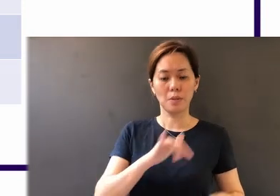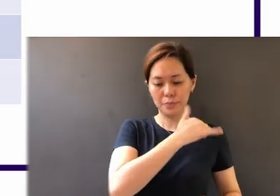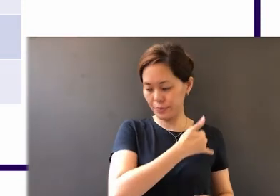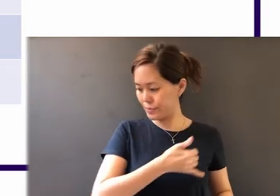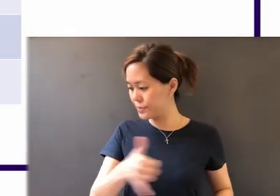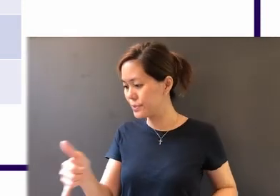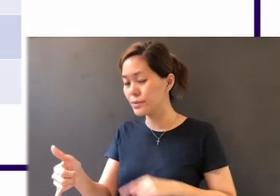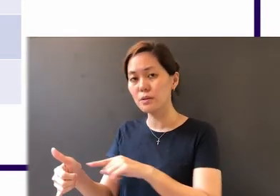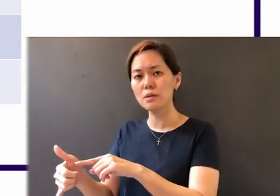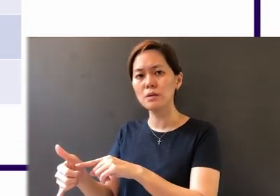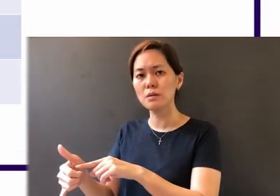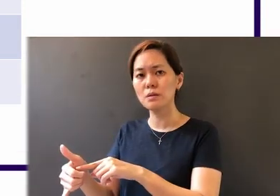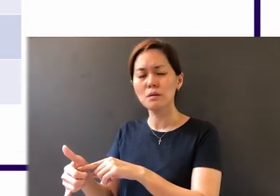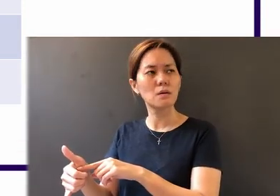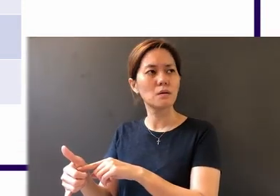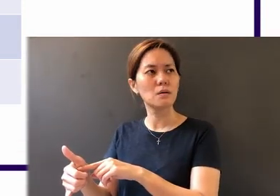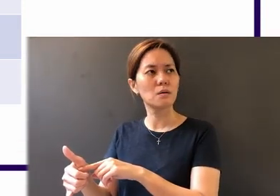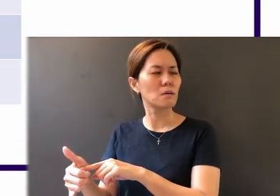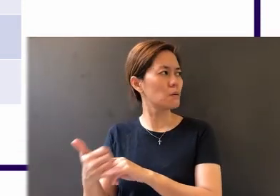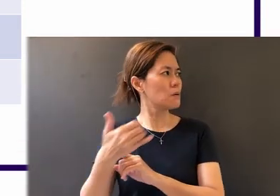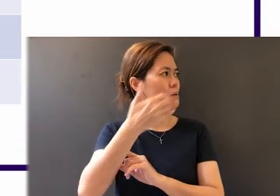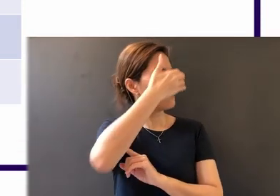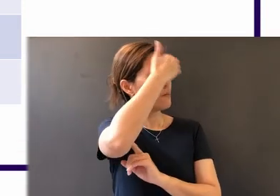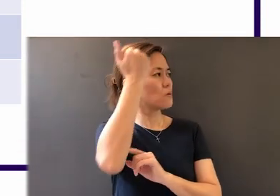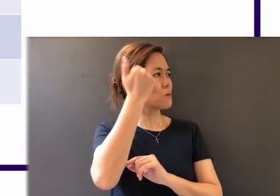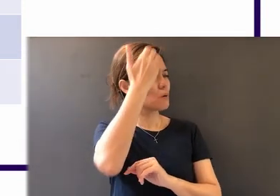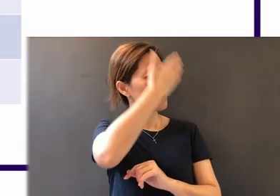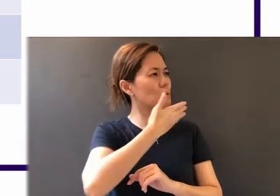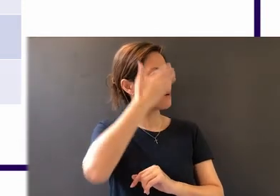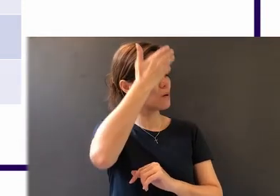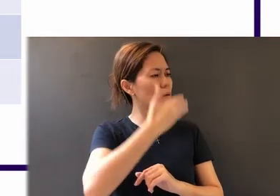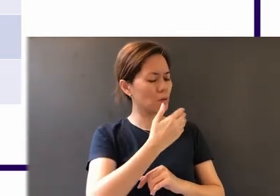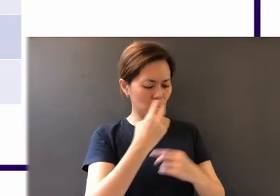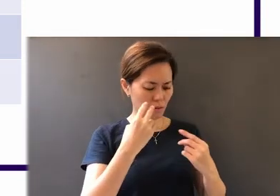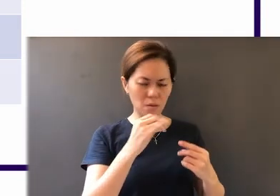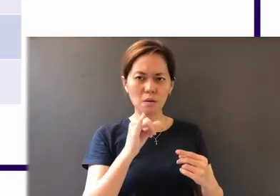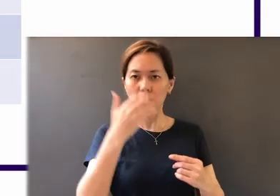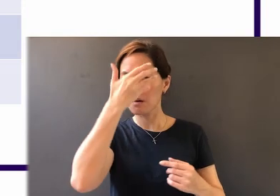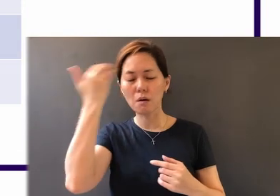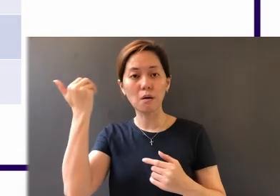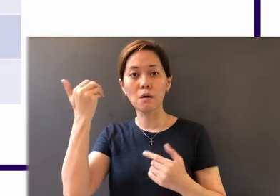away, he quickly forgets how he looks,